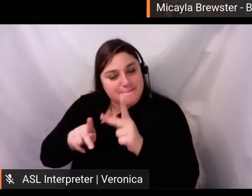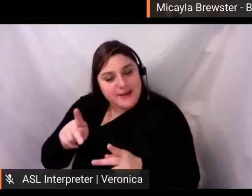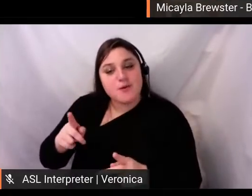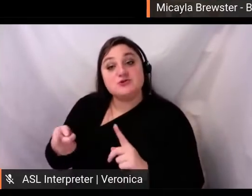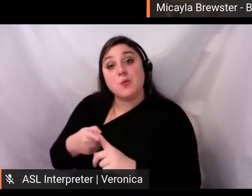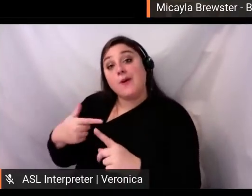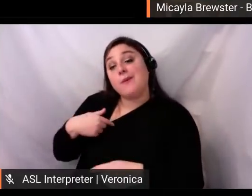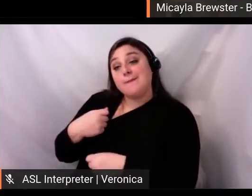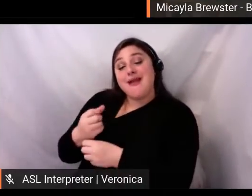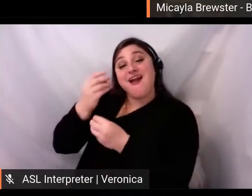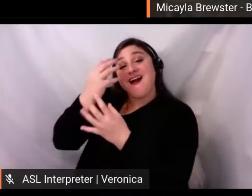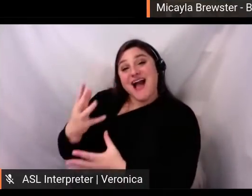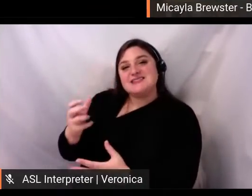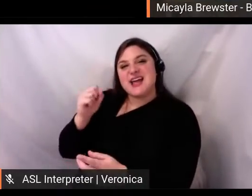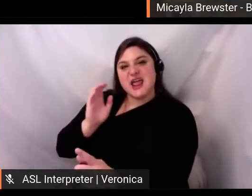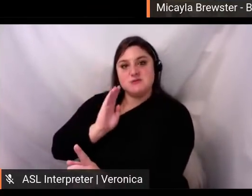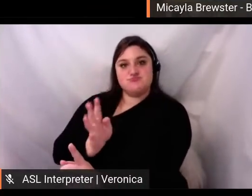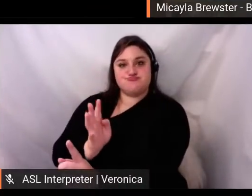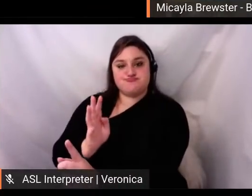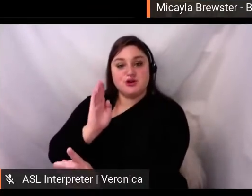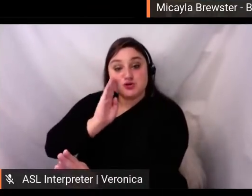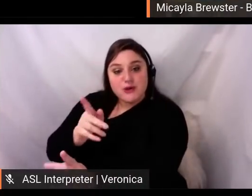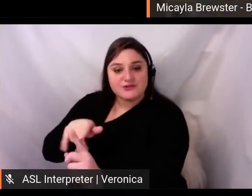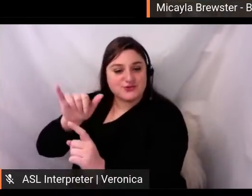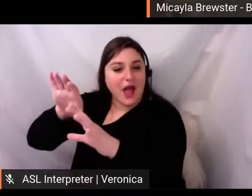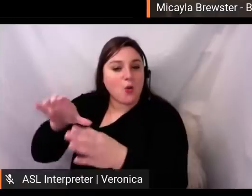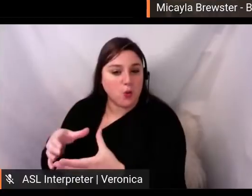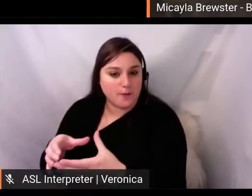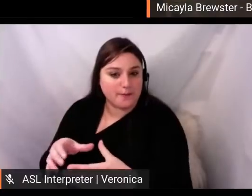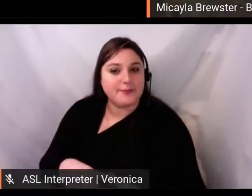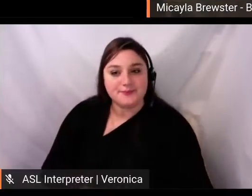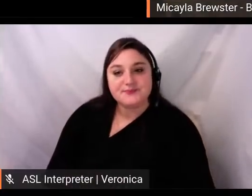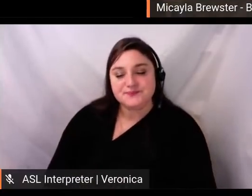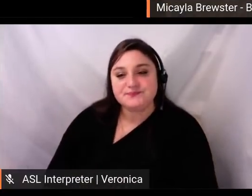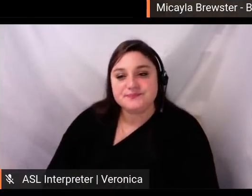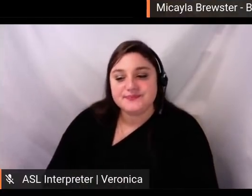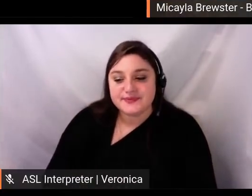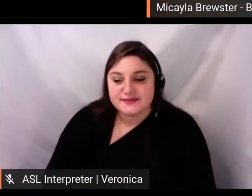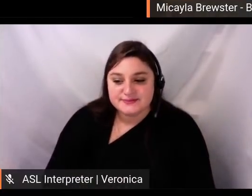after the event had ended. So whether you use these tactics to track